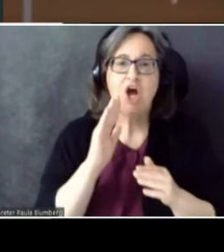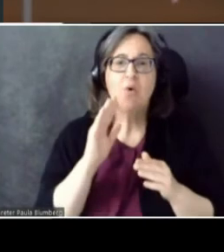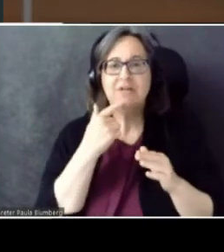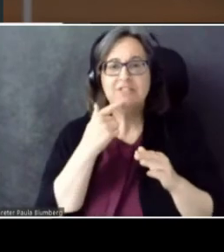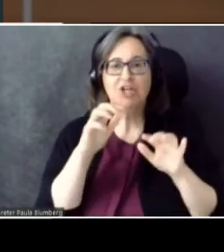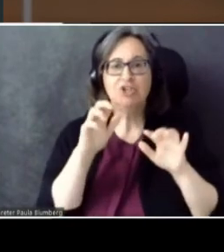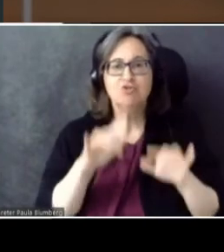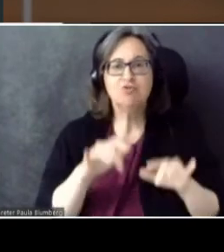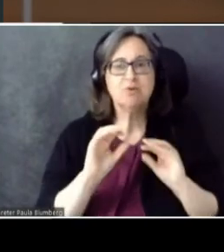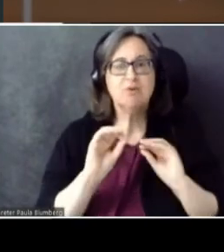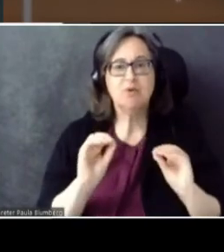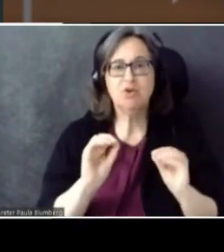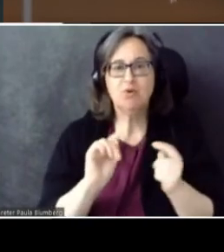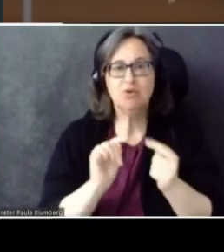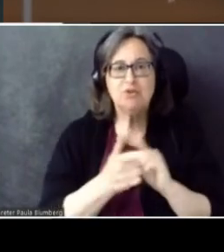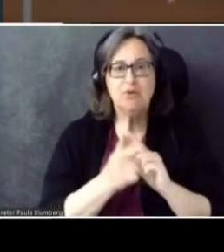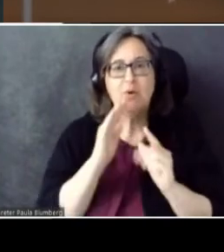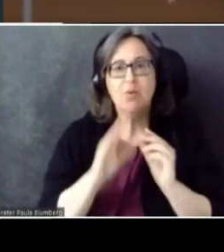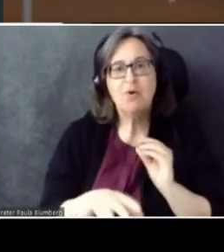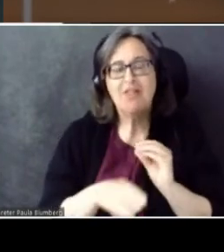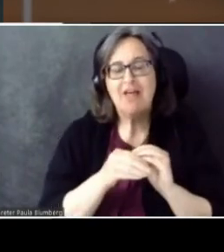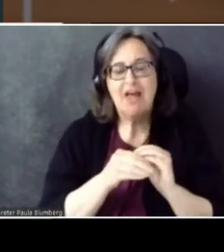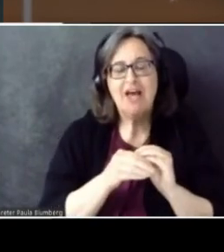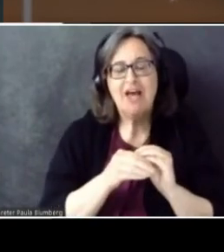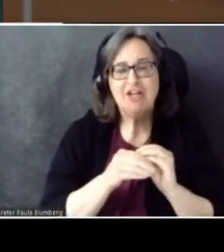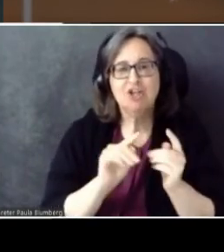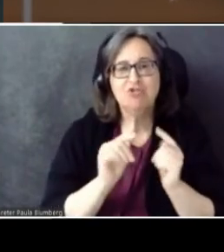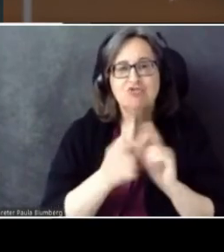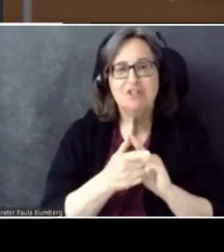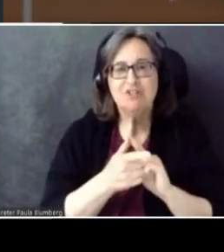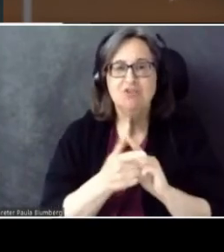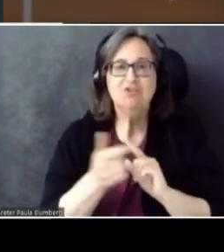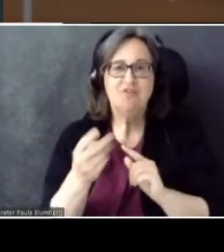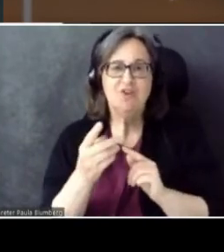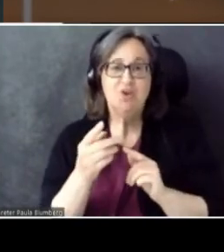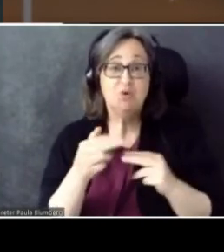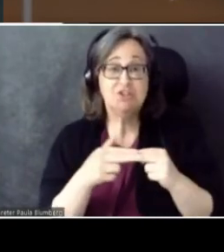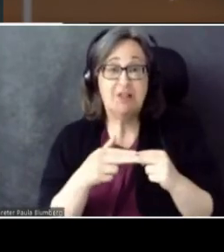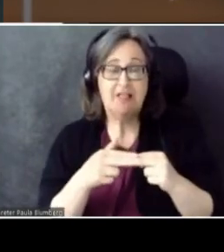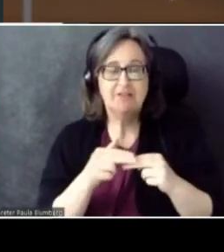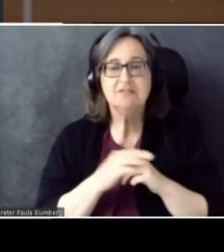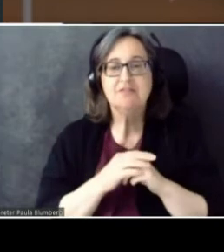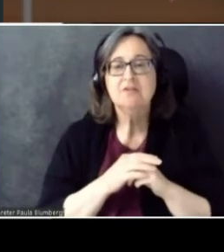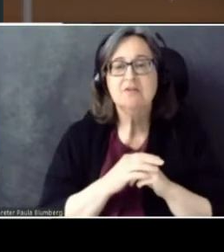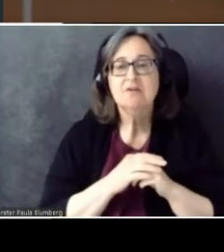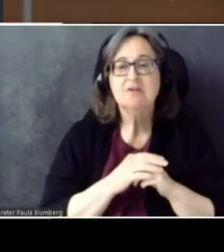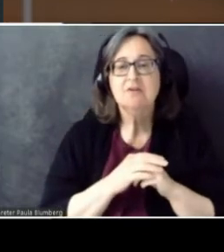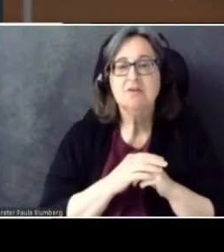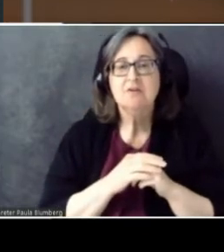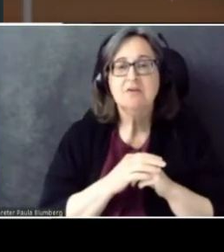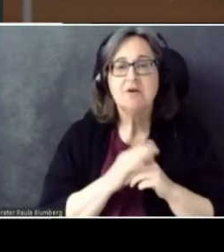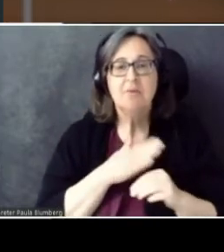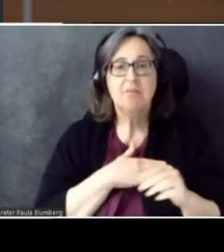We'll add translation in a few slides. And my goal in... The code is less important here.